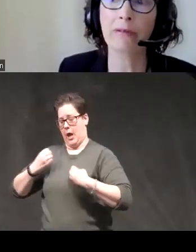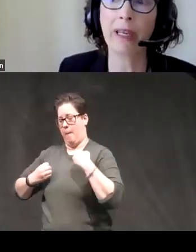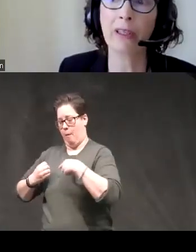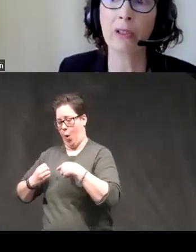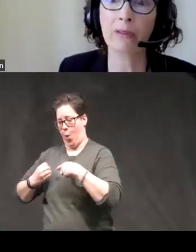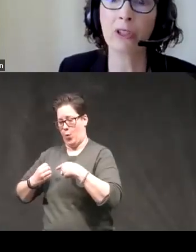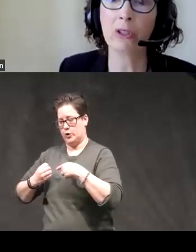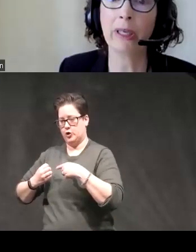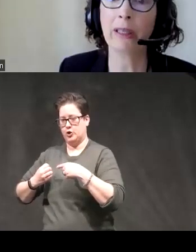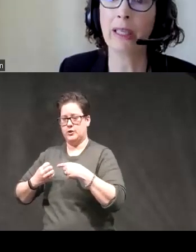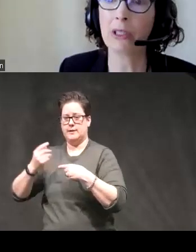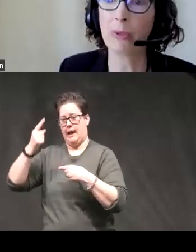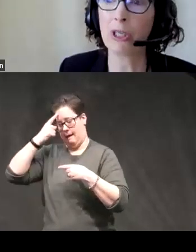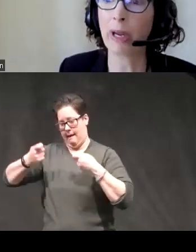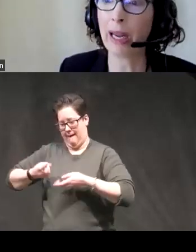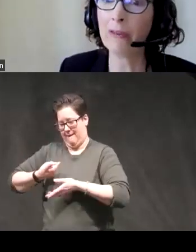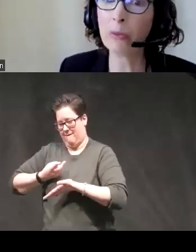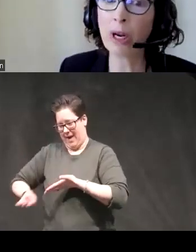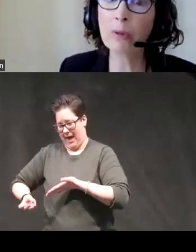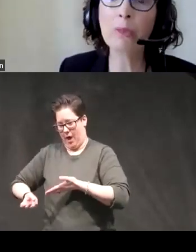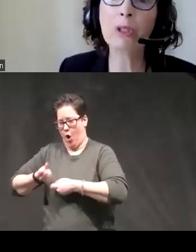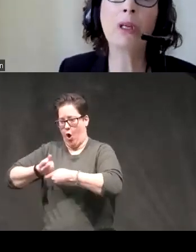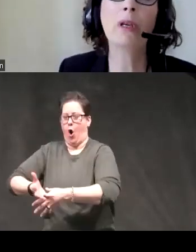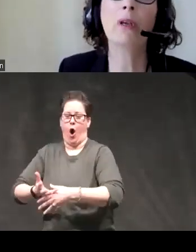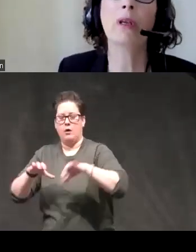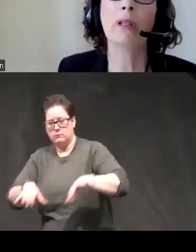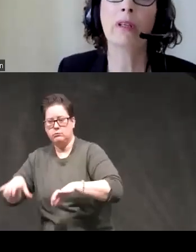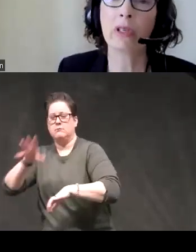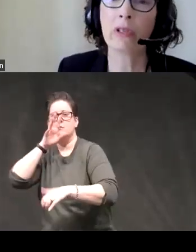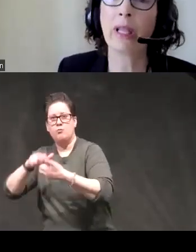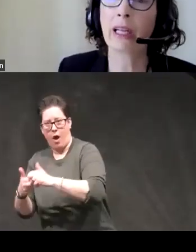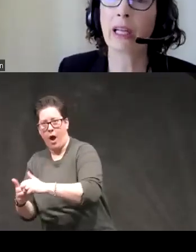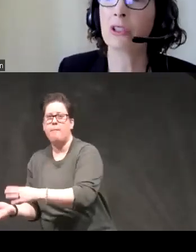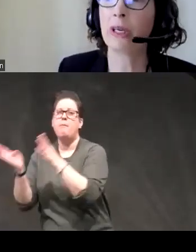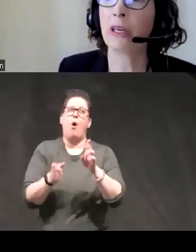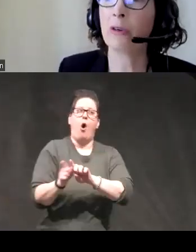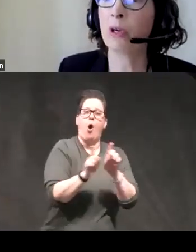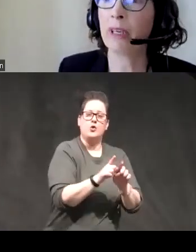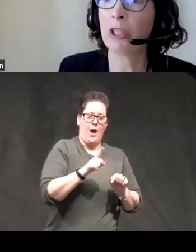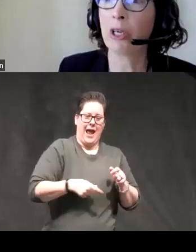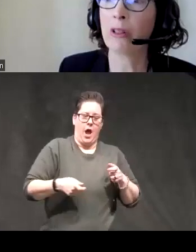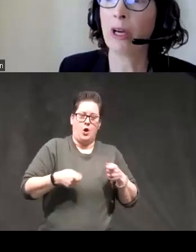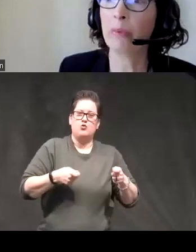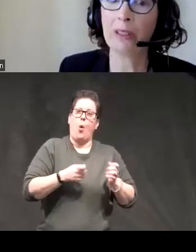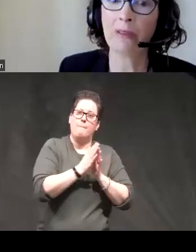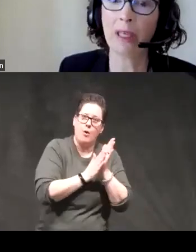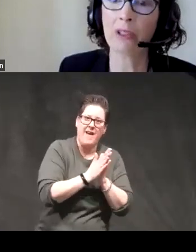failures of constraint lead to speech and behavior problems there's also a lack of constraint over motivation and thought piece of this